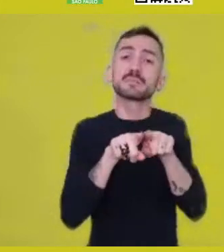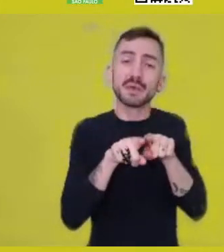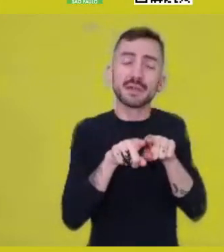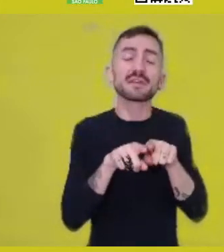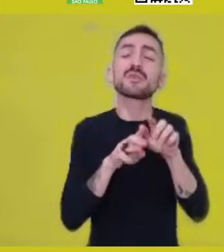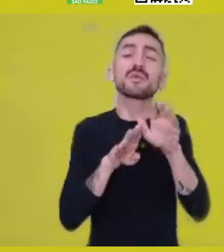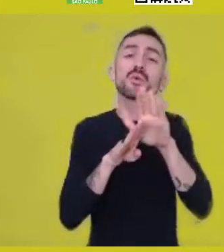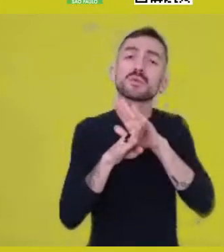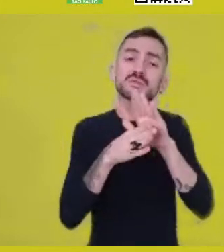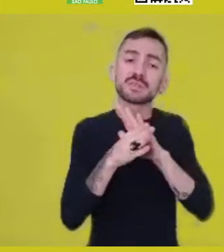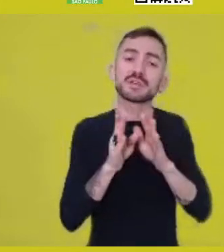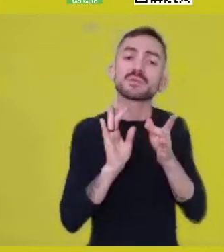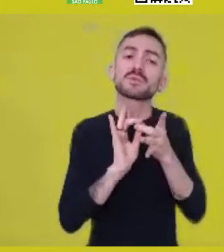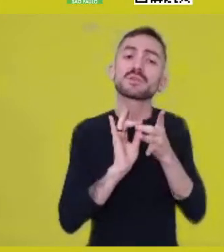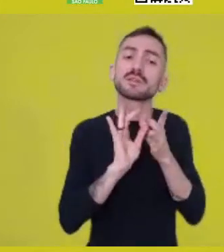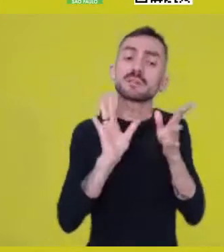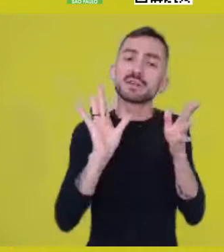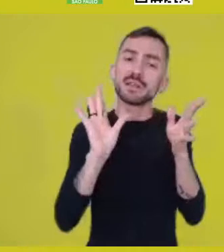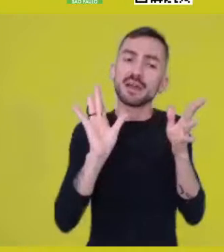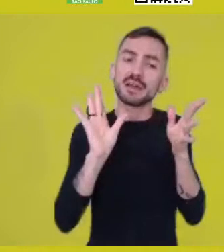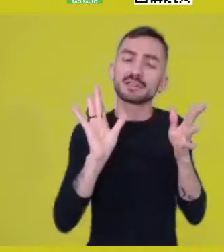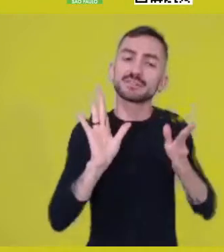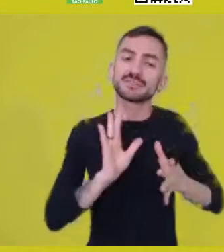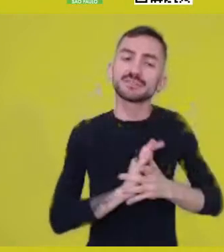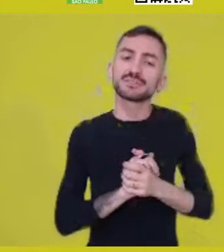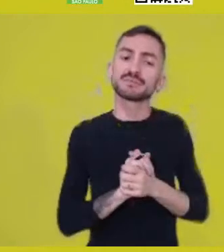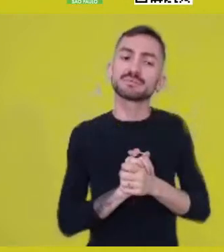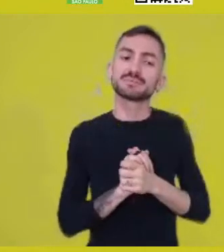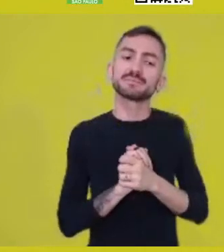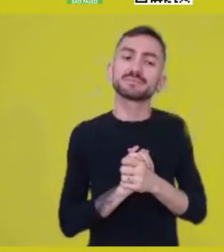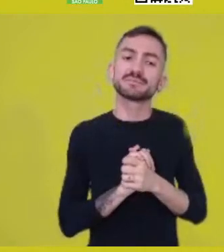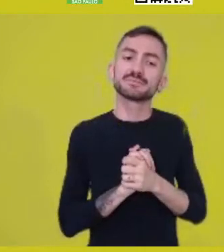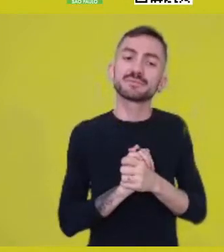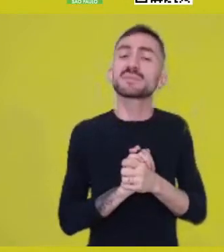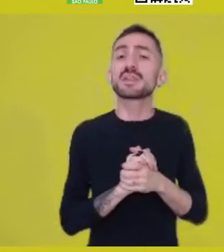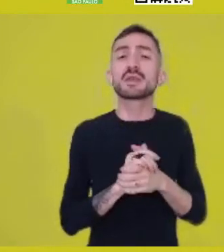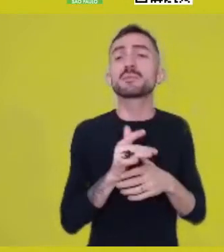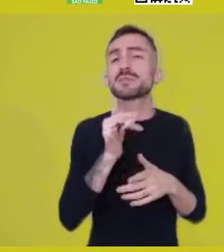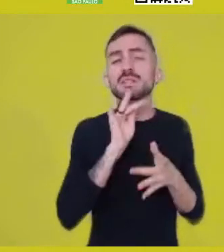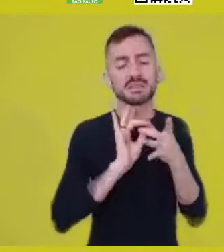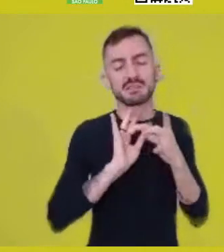that I’m going to do what I want the way I want to,